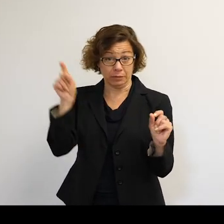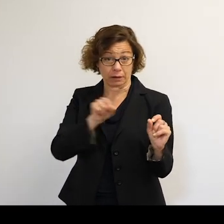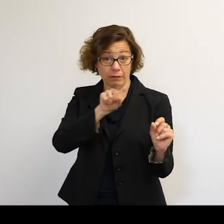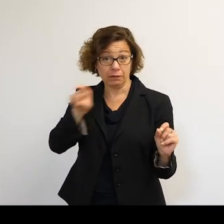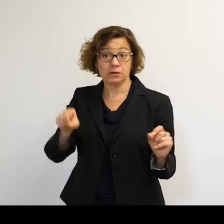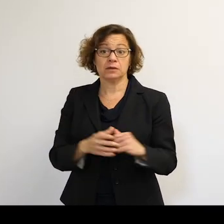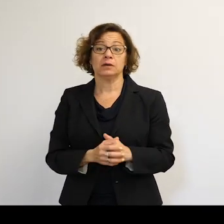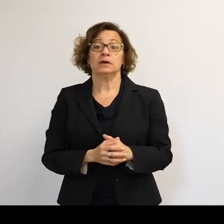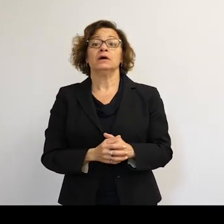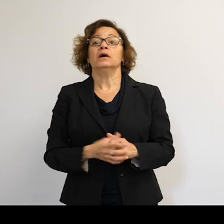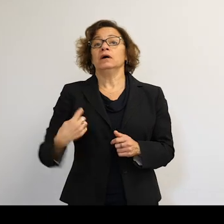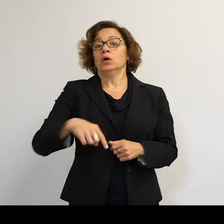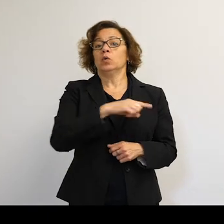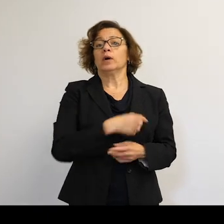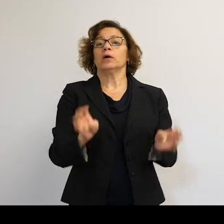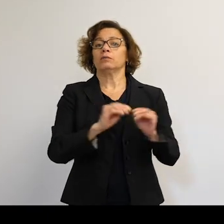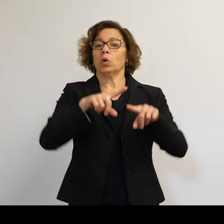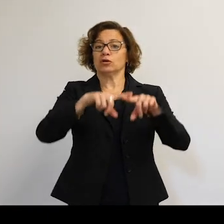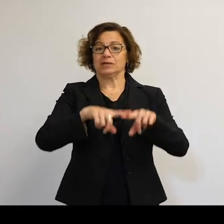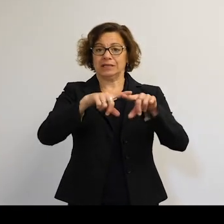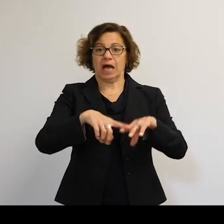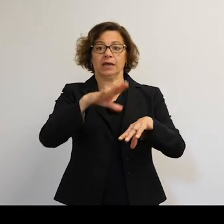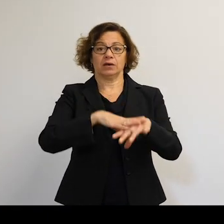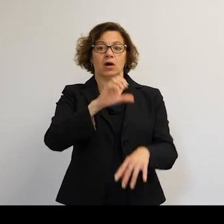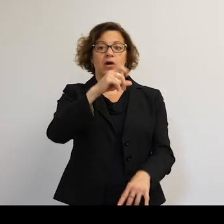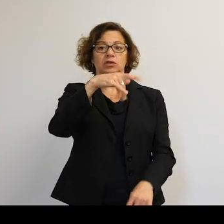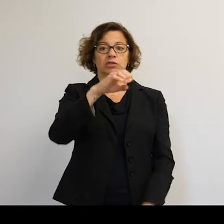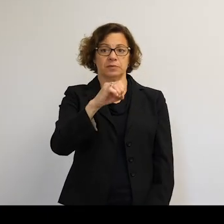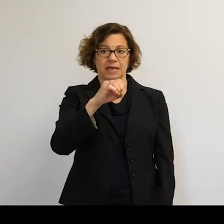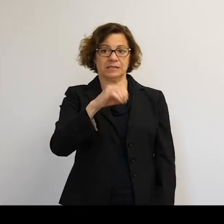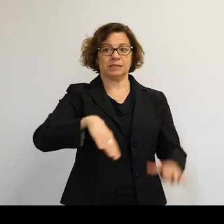We more and more rely on space-based assets